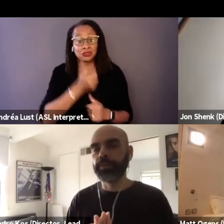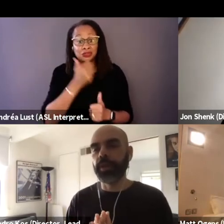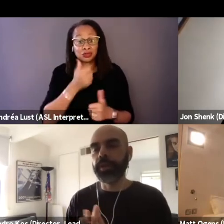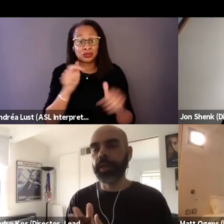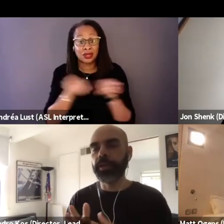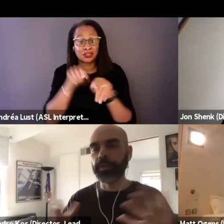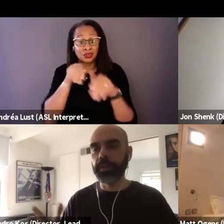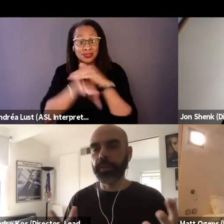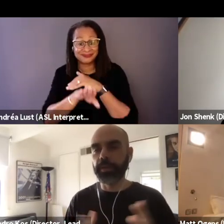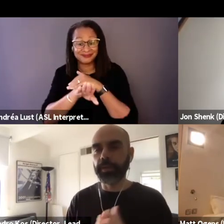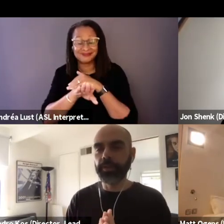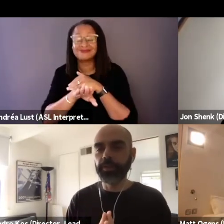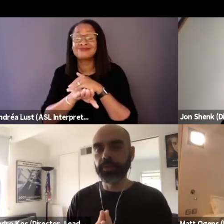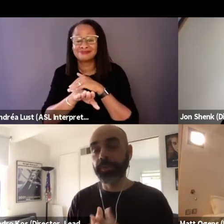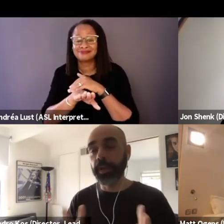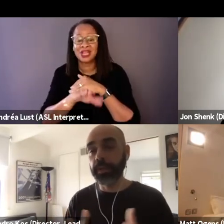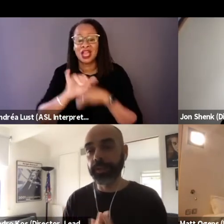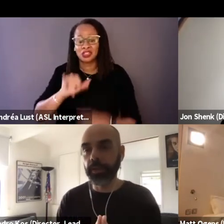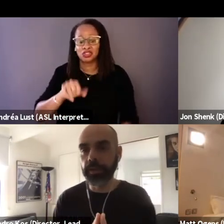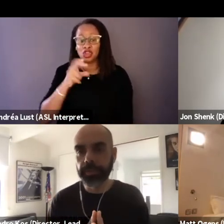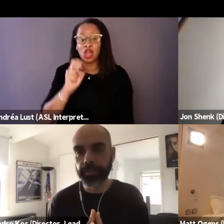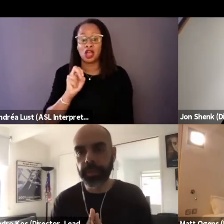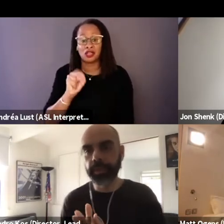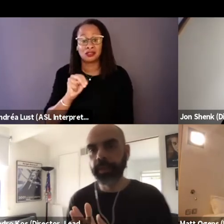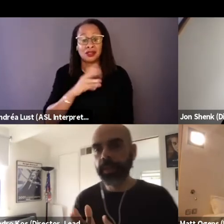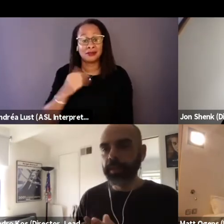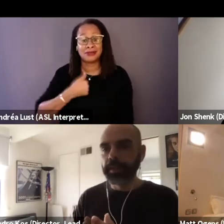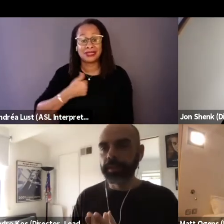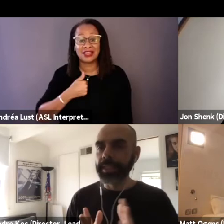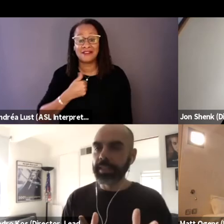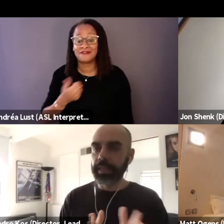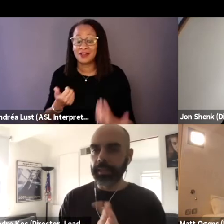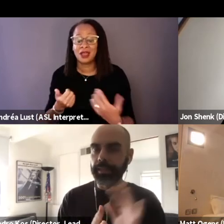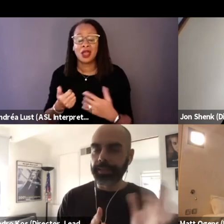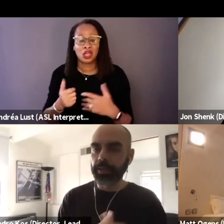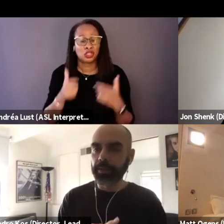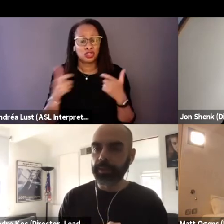Jon and I are huge fans of the 1980s documentary,